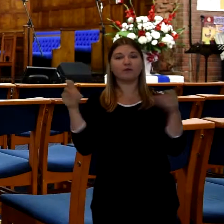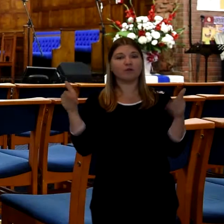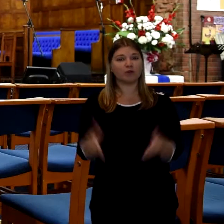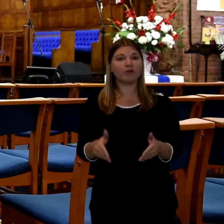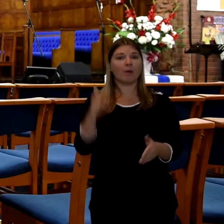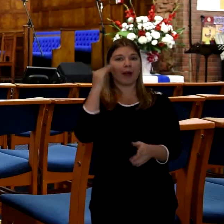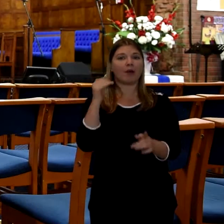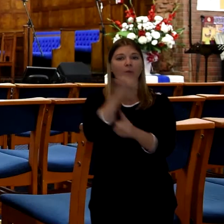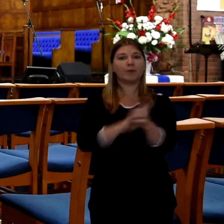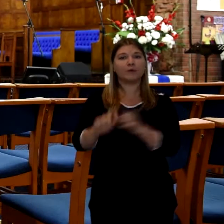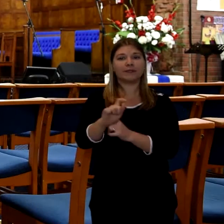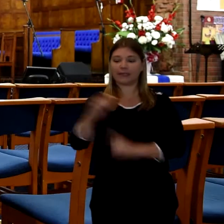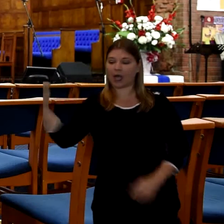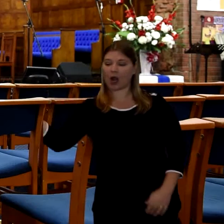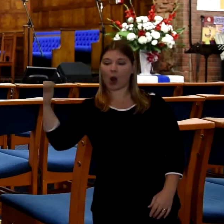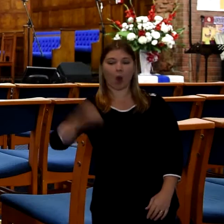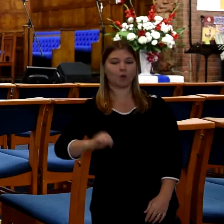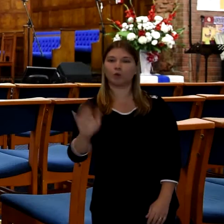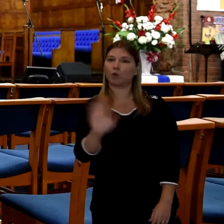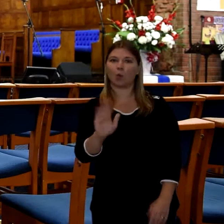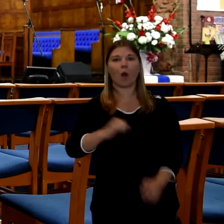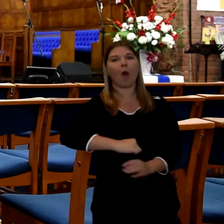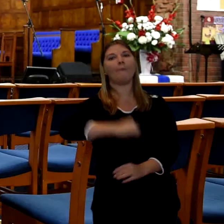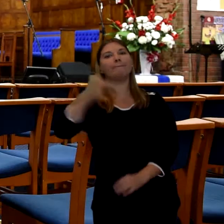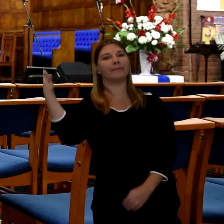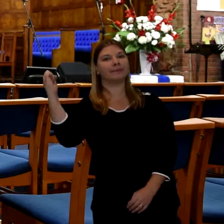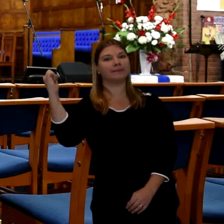been advised by the undertakers not to open the coffin, then they don't.